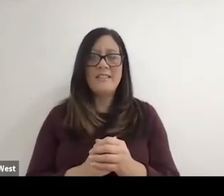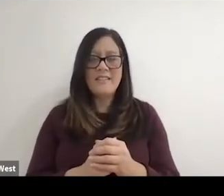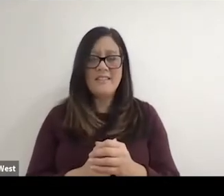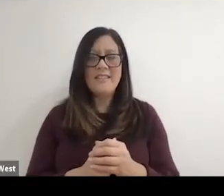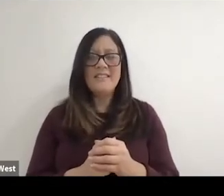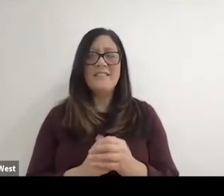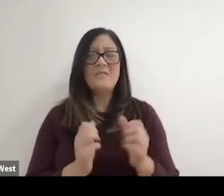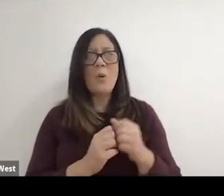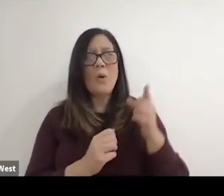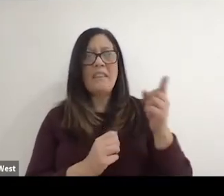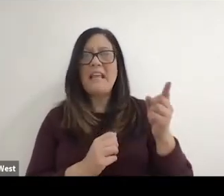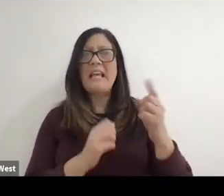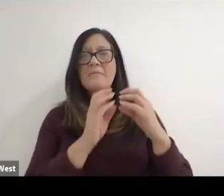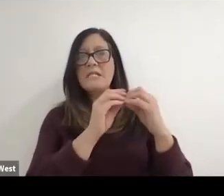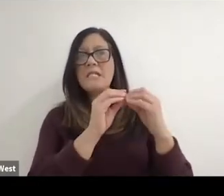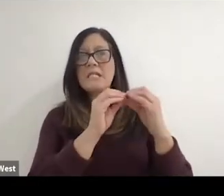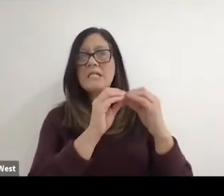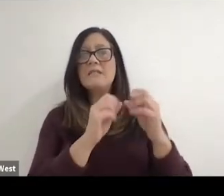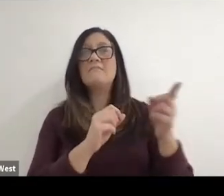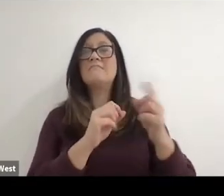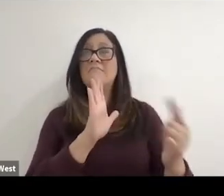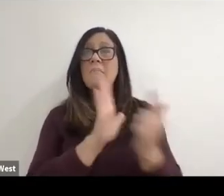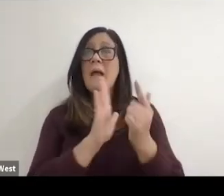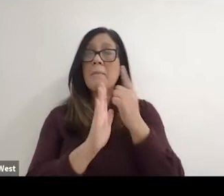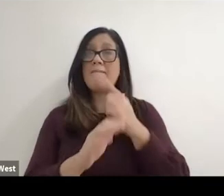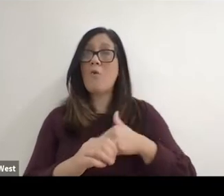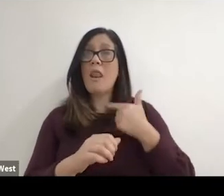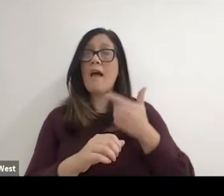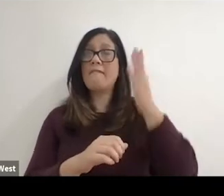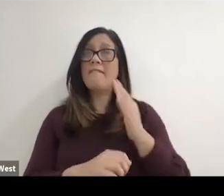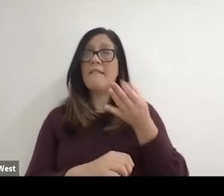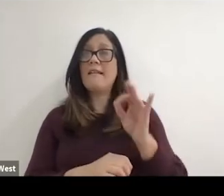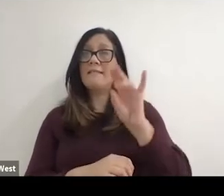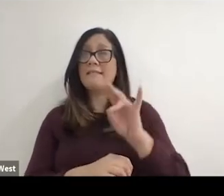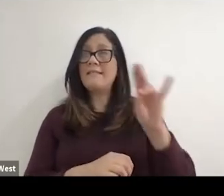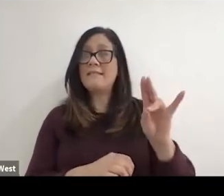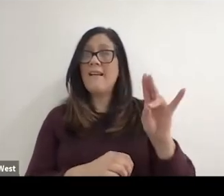with it with him and I got banned for life in 1977 along with my best mate.